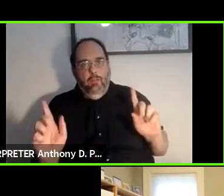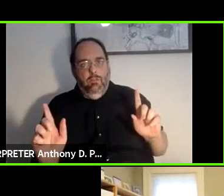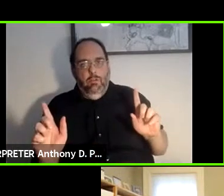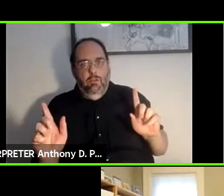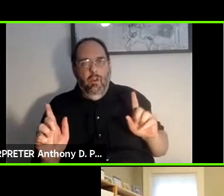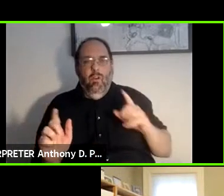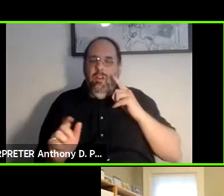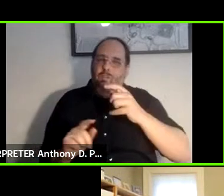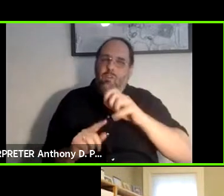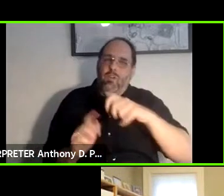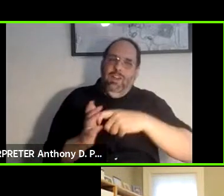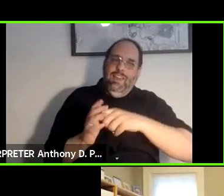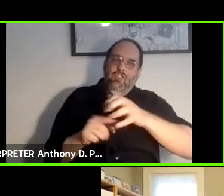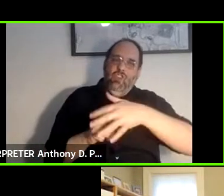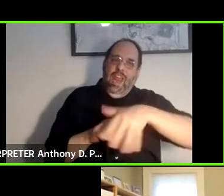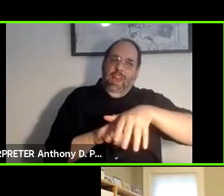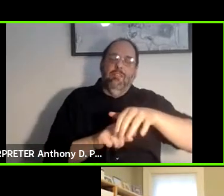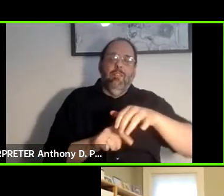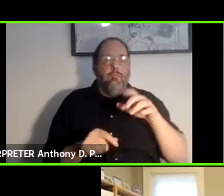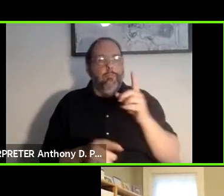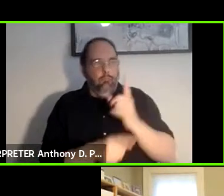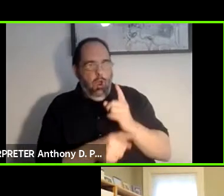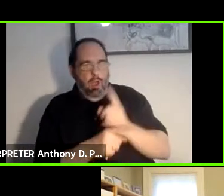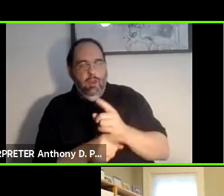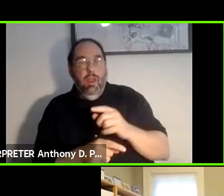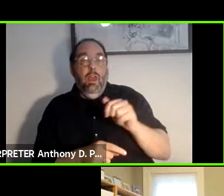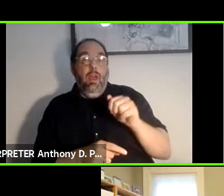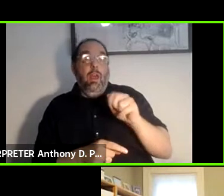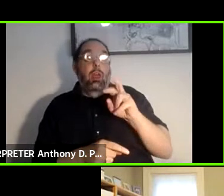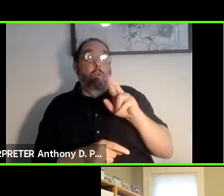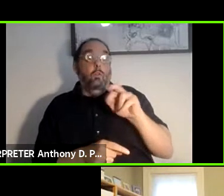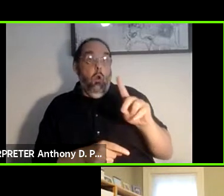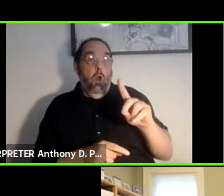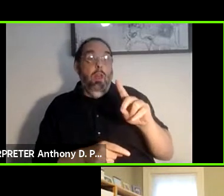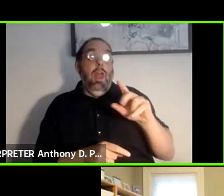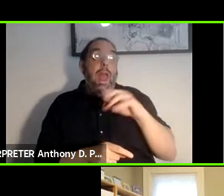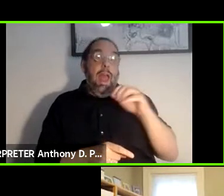Gregg Vanderheiden: Right, which can be read by Android devices as well as Apple devices so